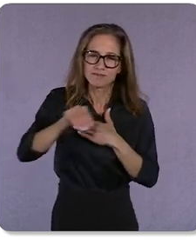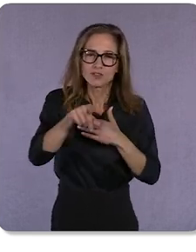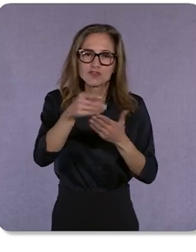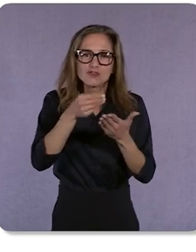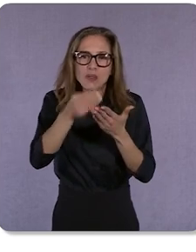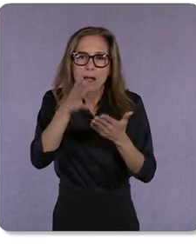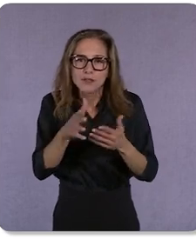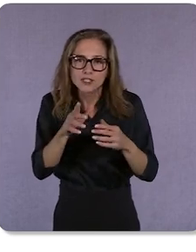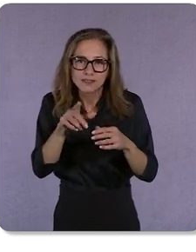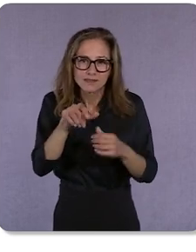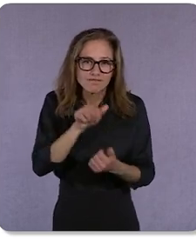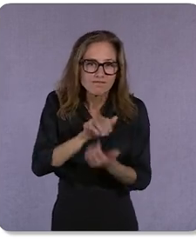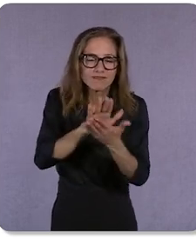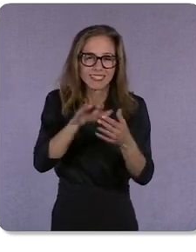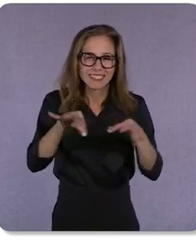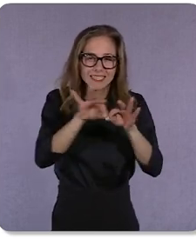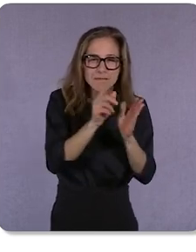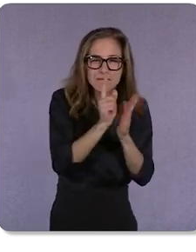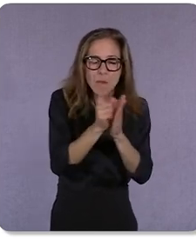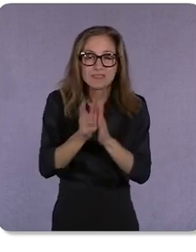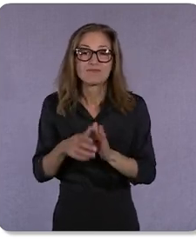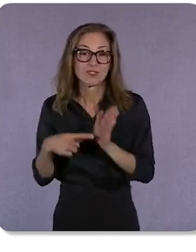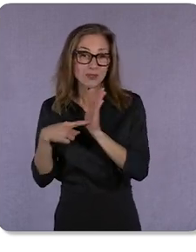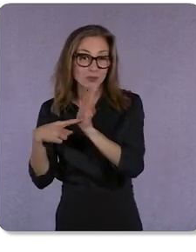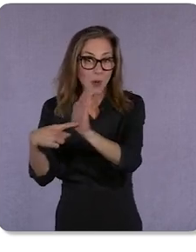showcasing what makes your business and products unique,